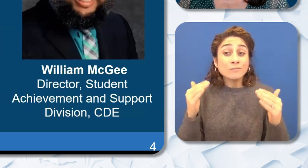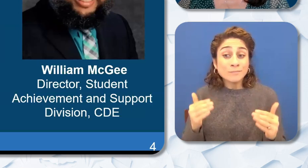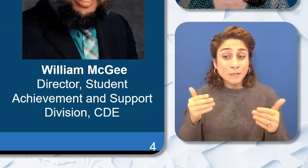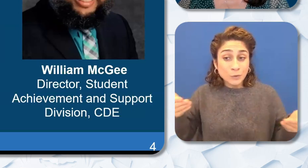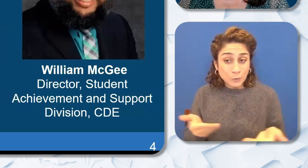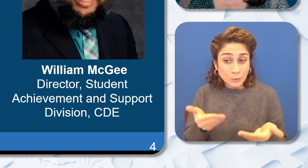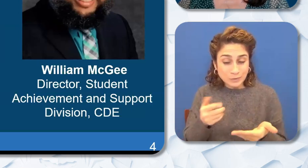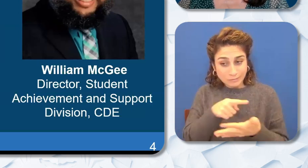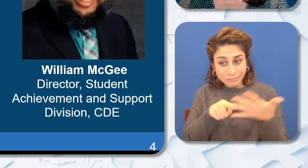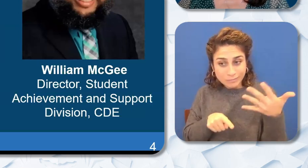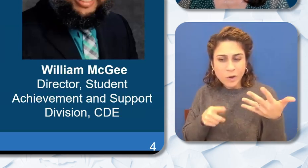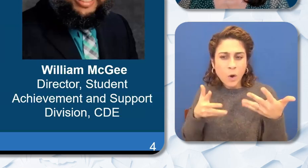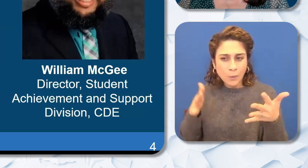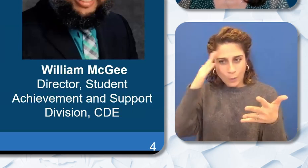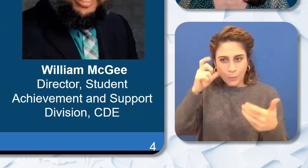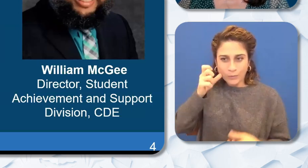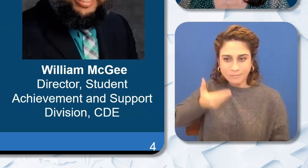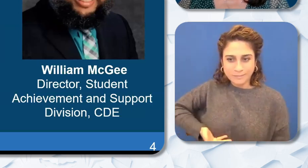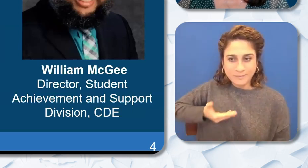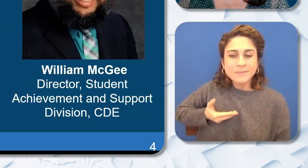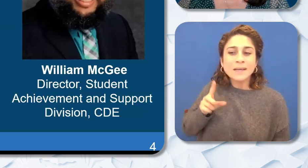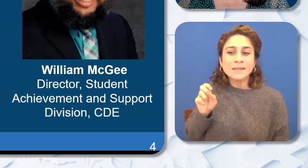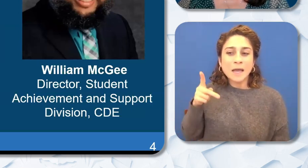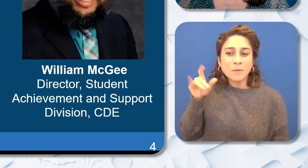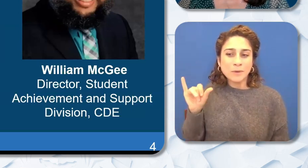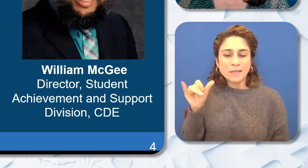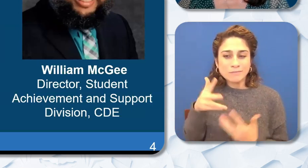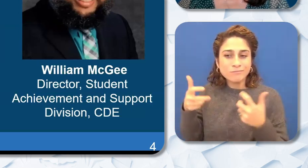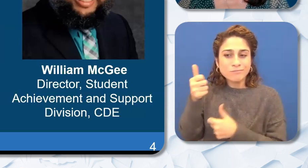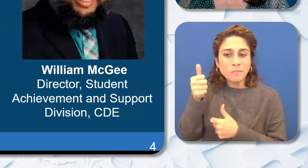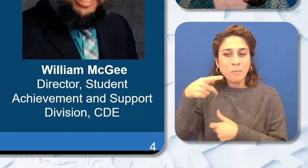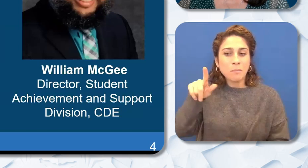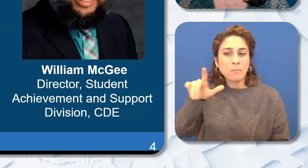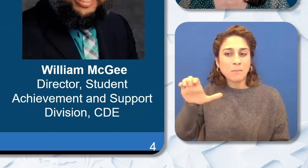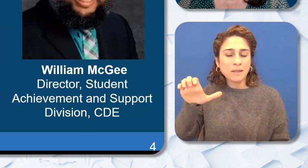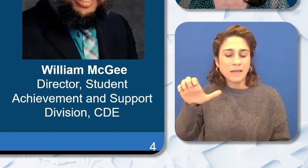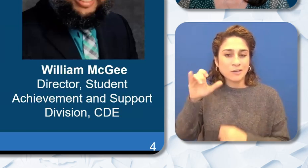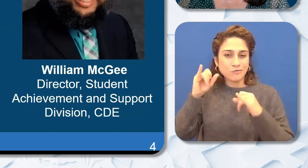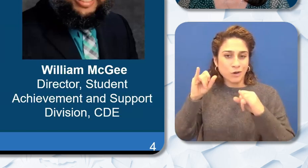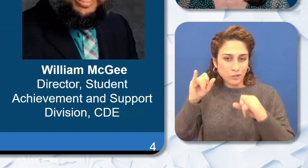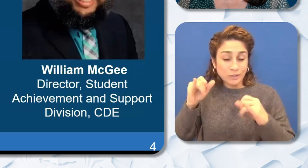a Deputy Superintendent of Public Instruction here at the California Department of Education.